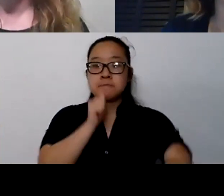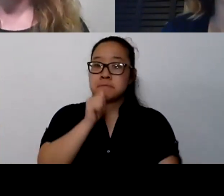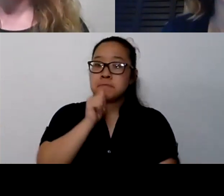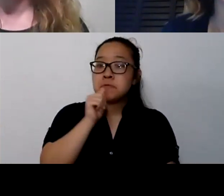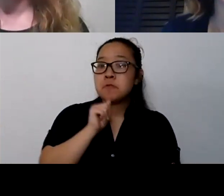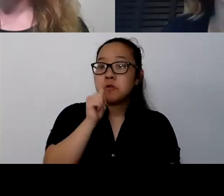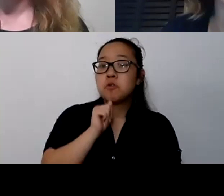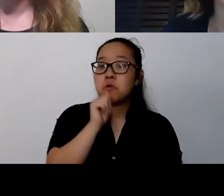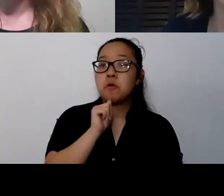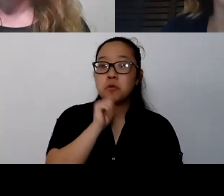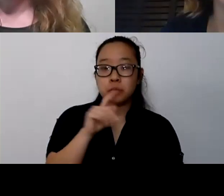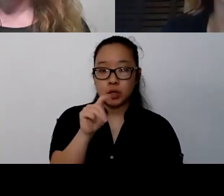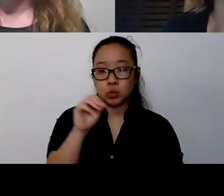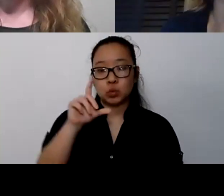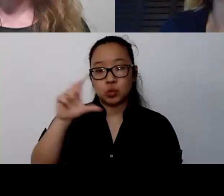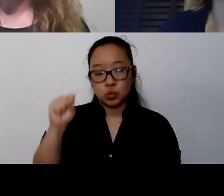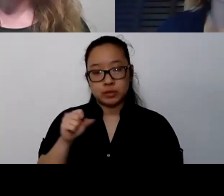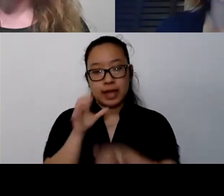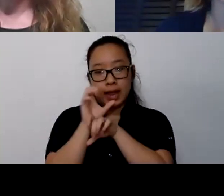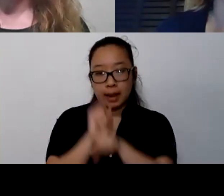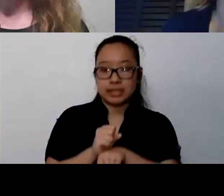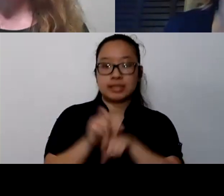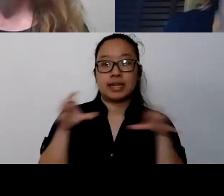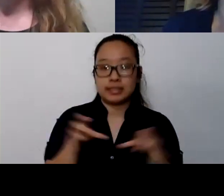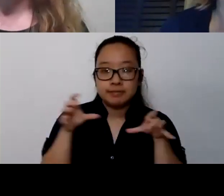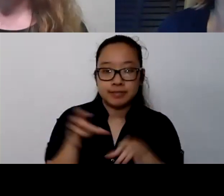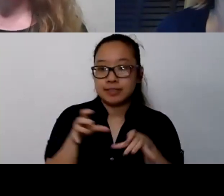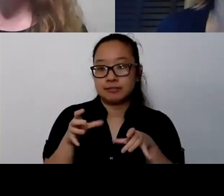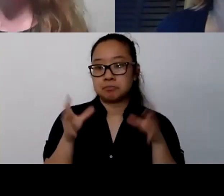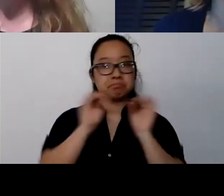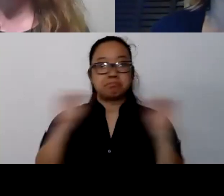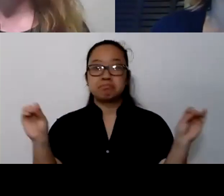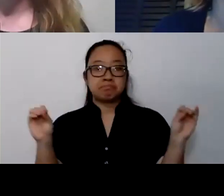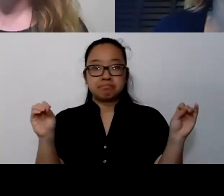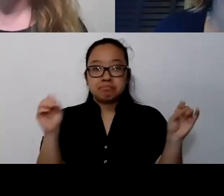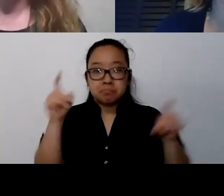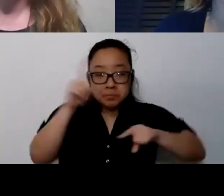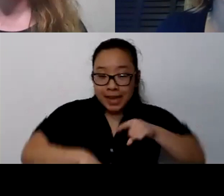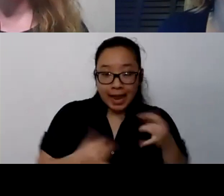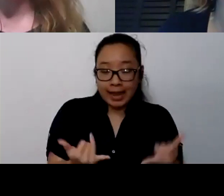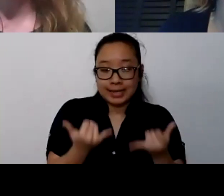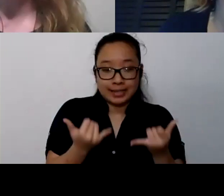for a lot of us. And so we've had to become creative and find new ways to replace that.